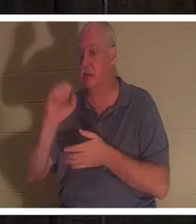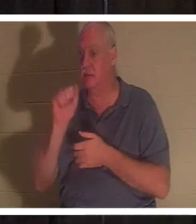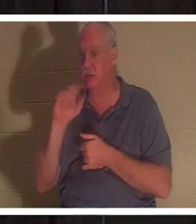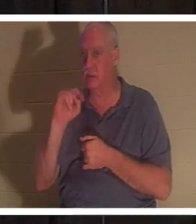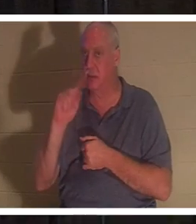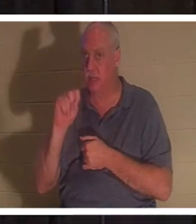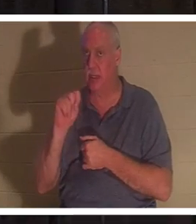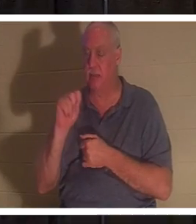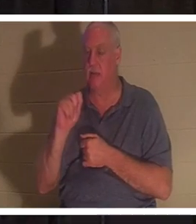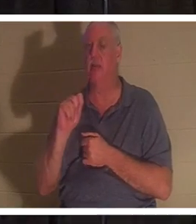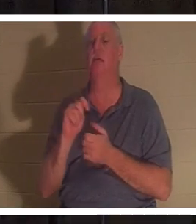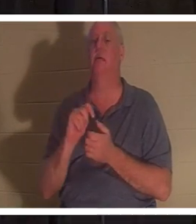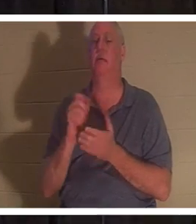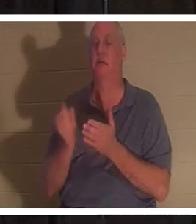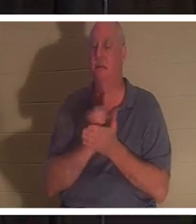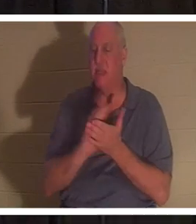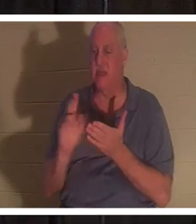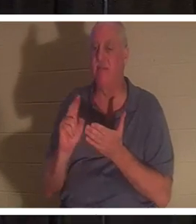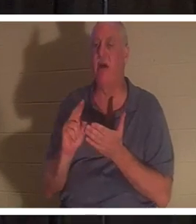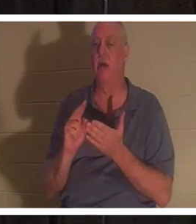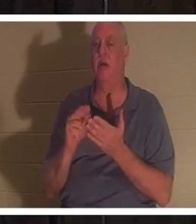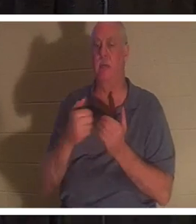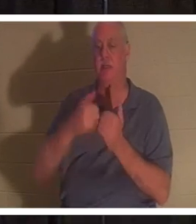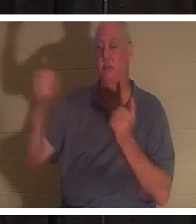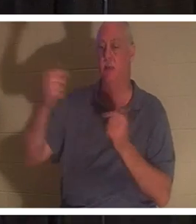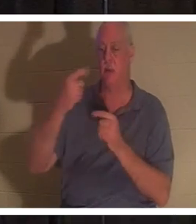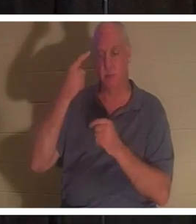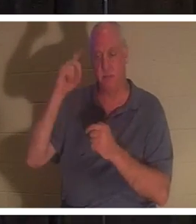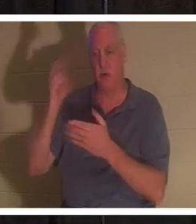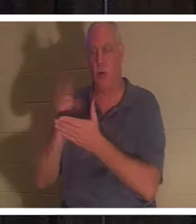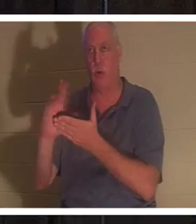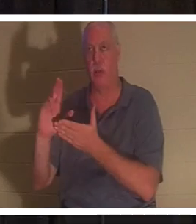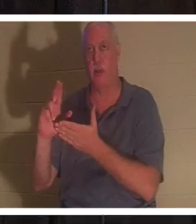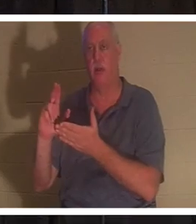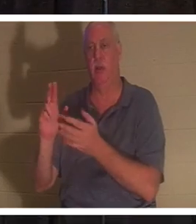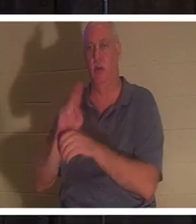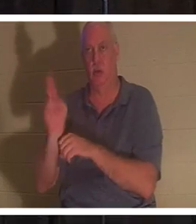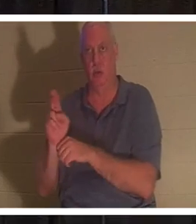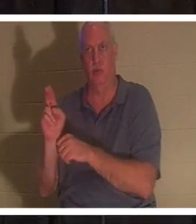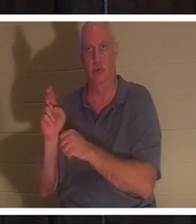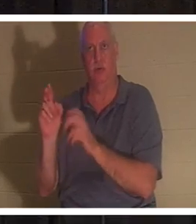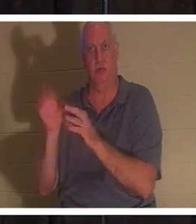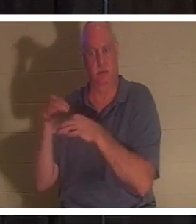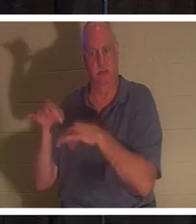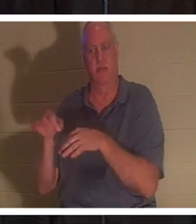which means to be set apart for holy use. A person that's laid down their life at the foot of the